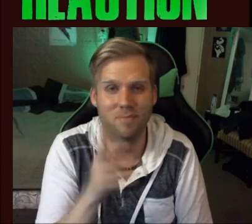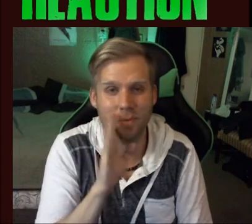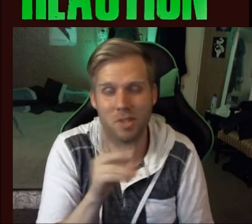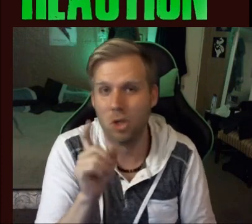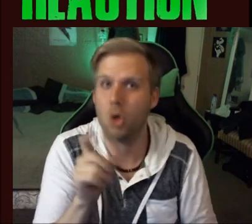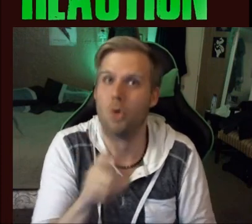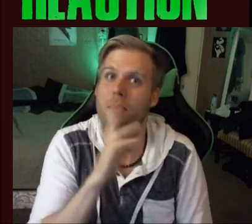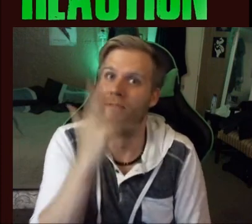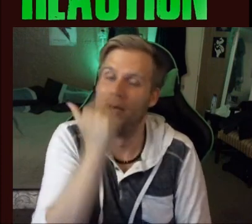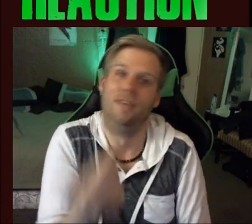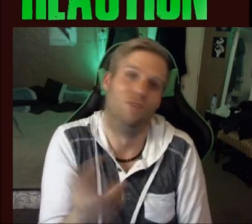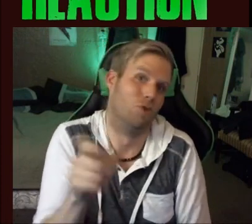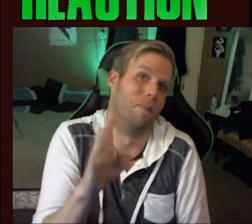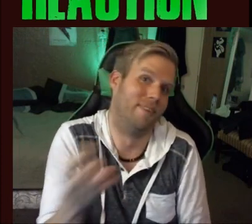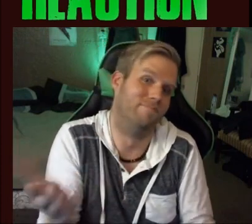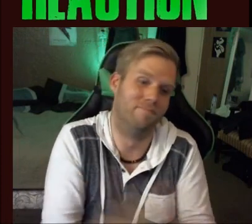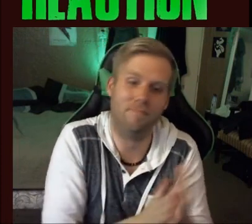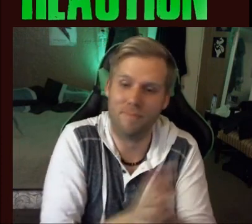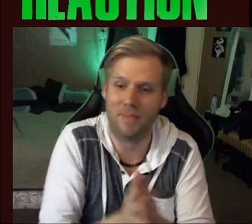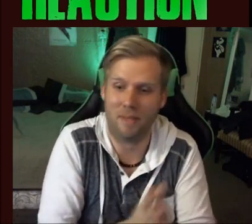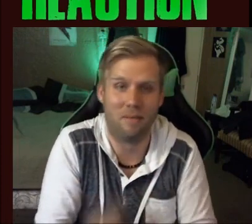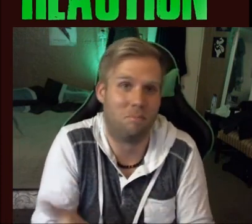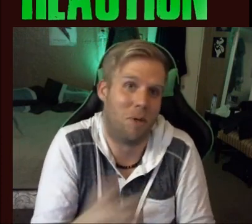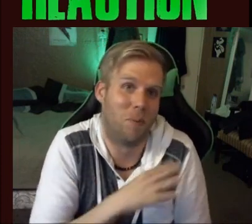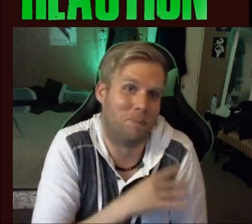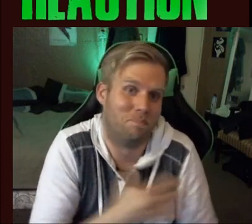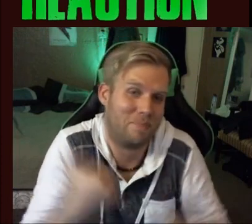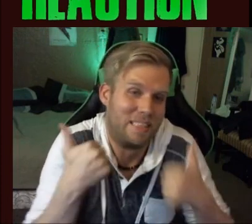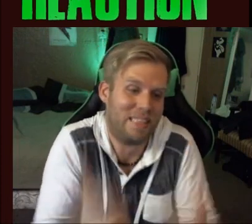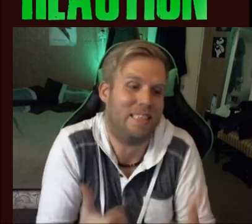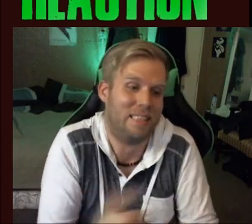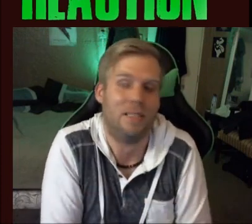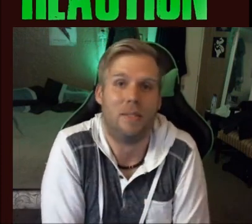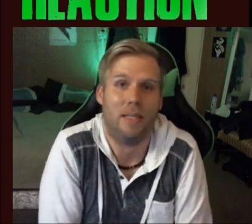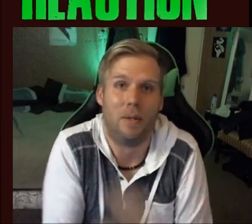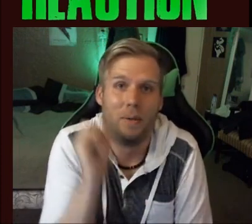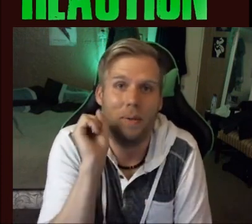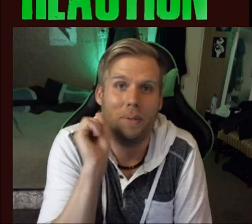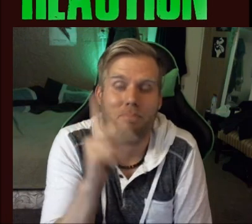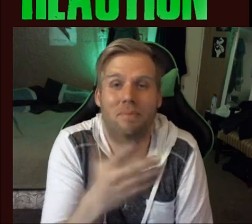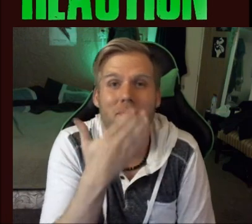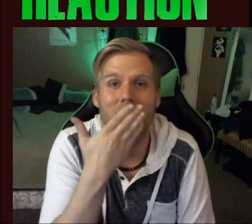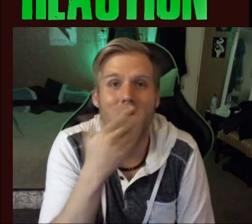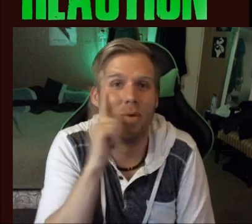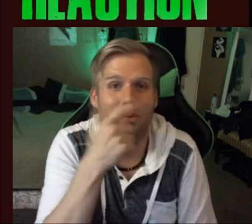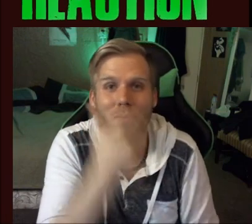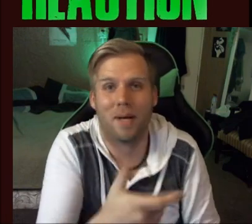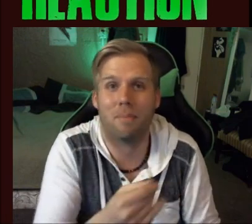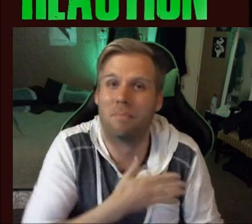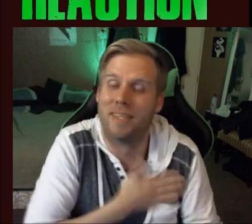but it should be funny cool thank you for watching and